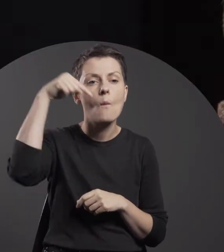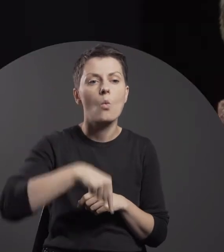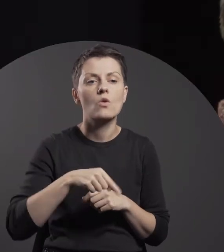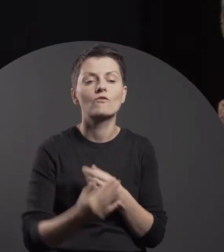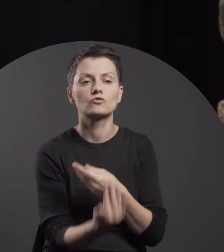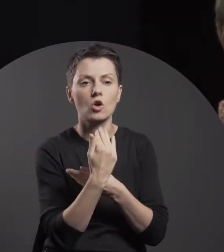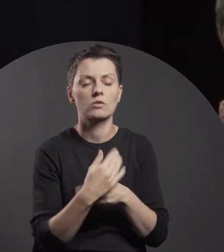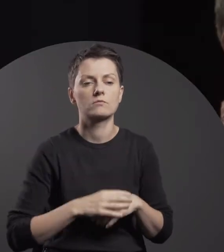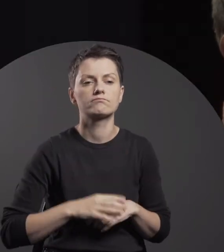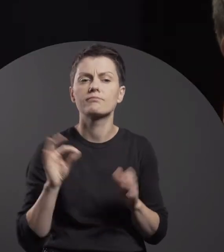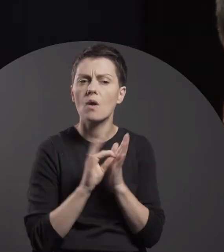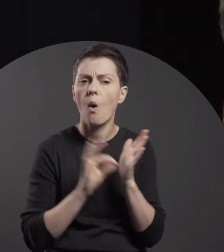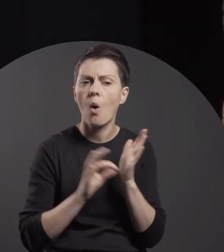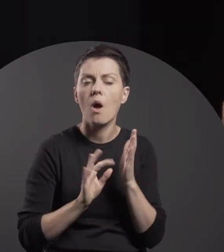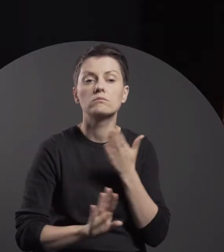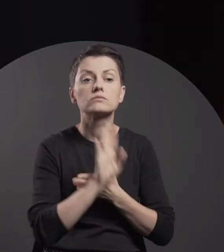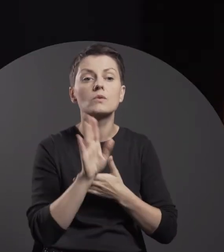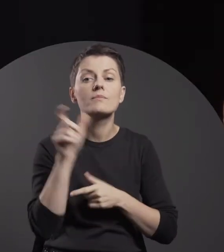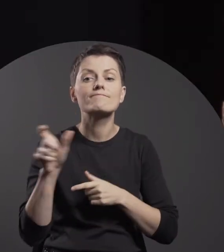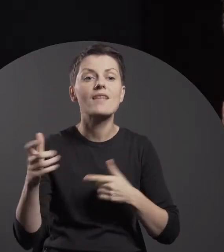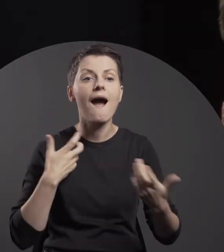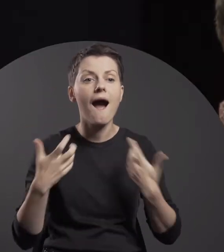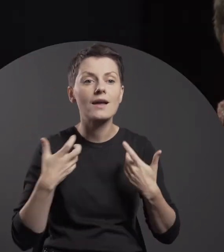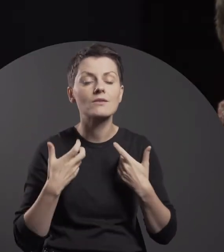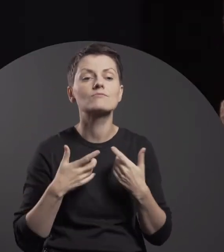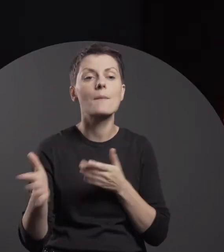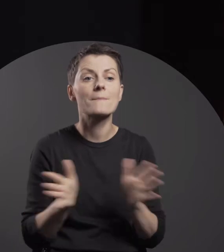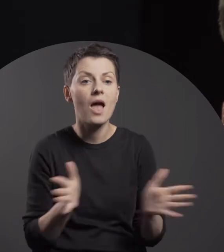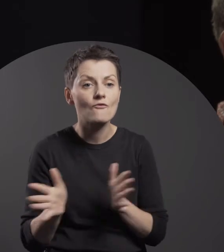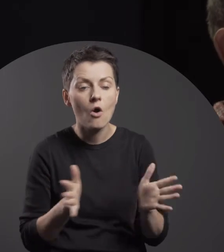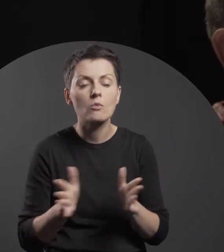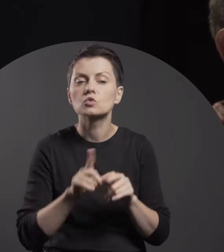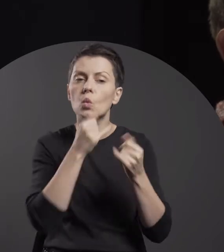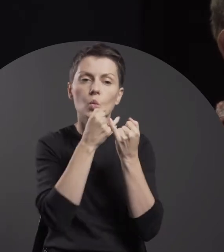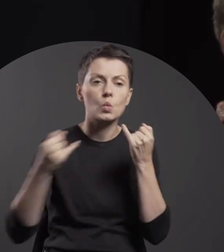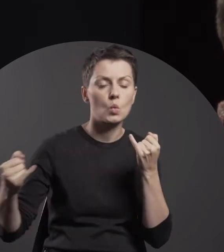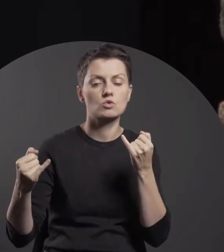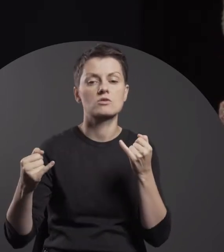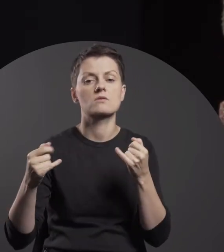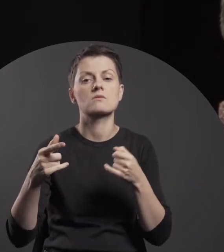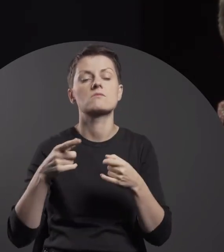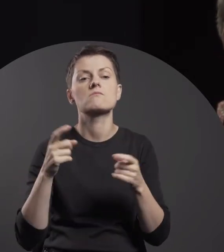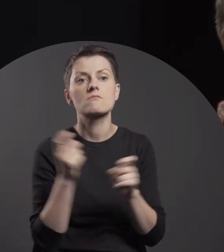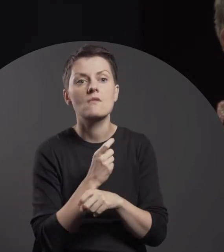We present performance artists from many Asian countries,